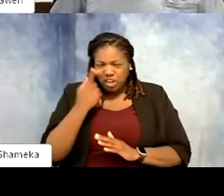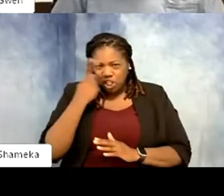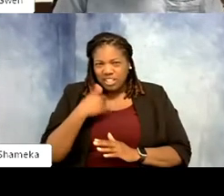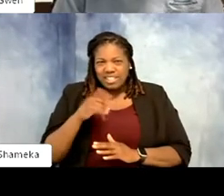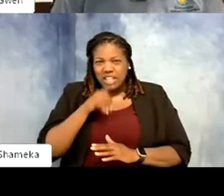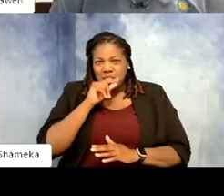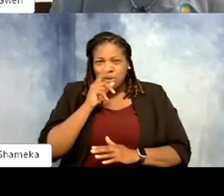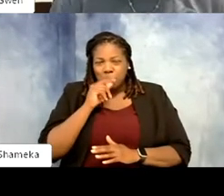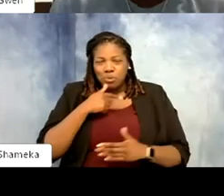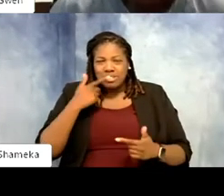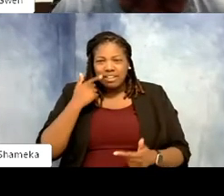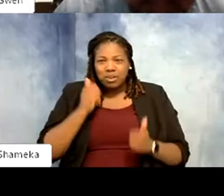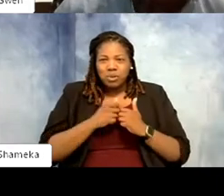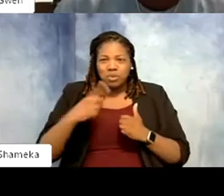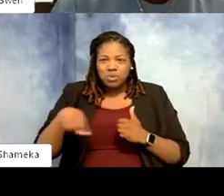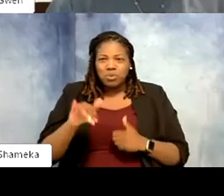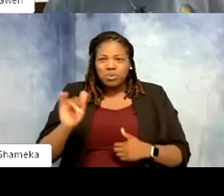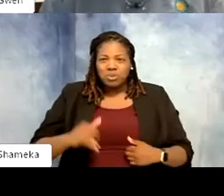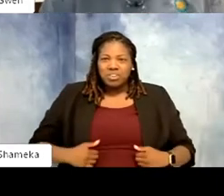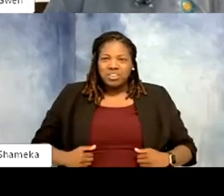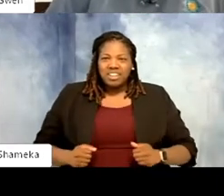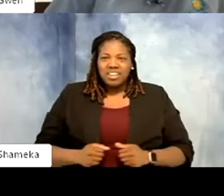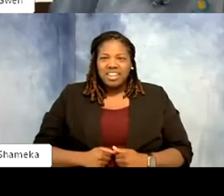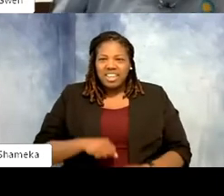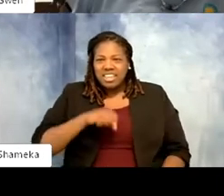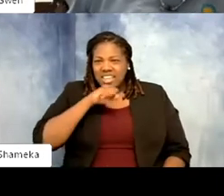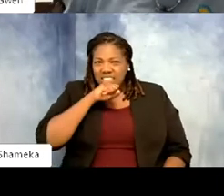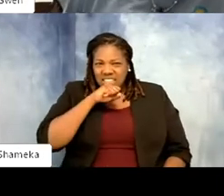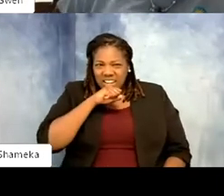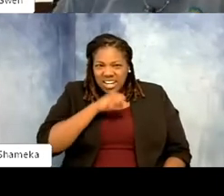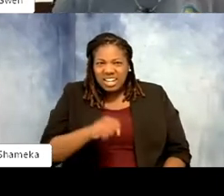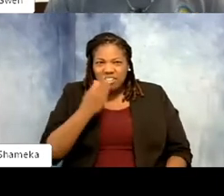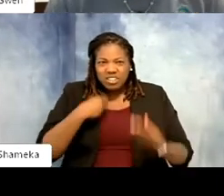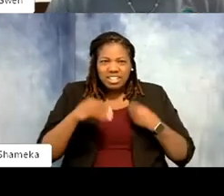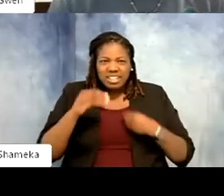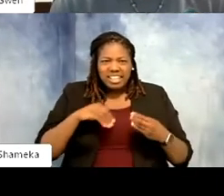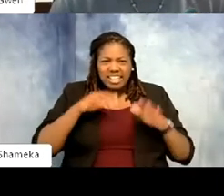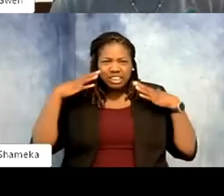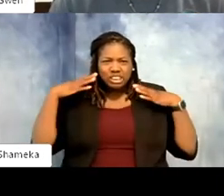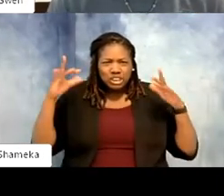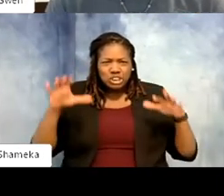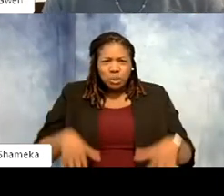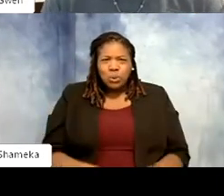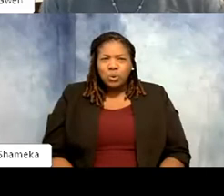with you all. >>Gwen: They love to eat snow. Rheas love to eat snow. >>Shellie: Really? That's such a fun fact. I had no idea.